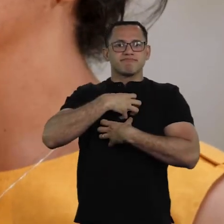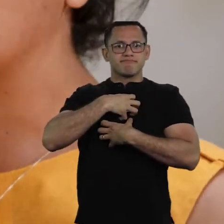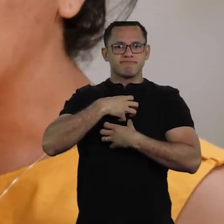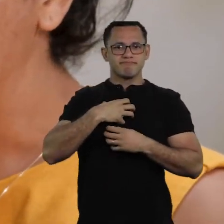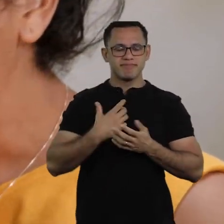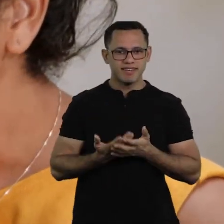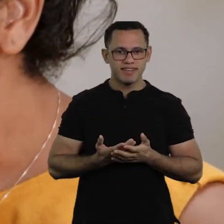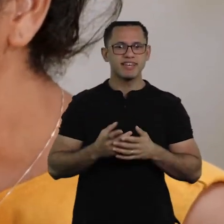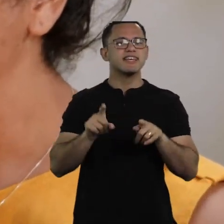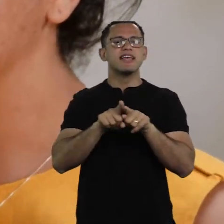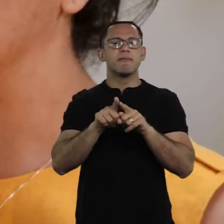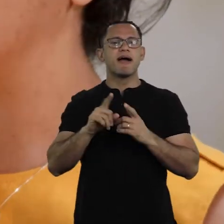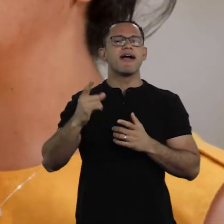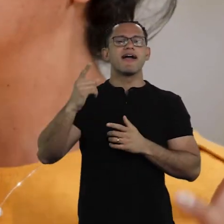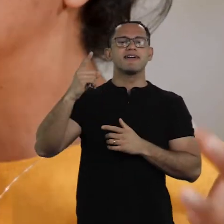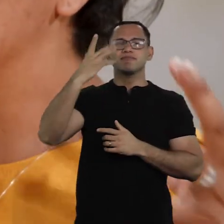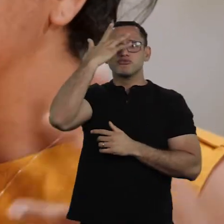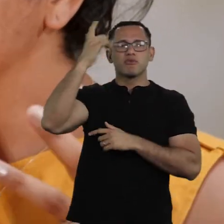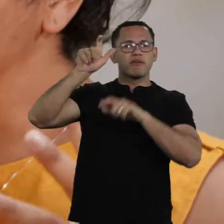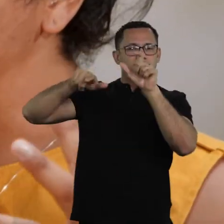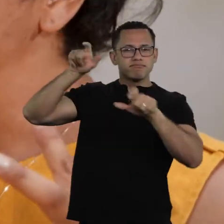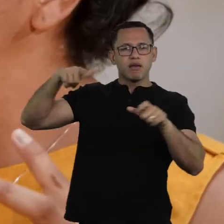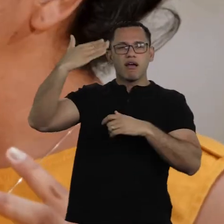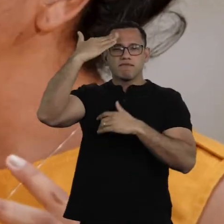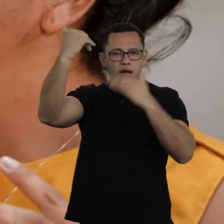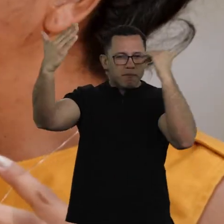by Dona Maria, from the homeless movement, by so many people who